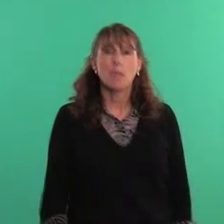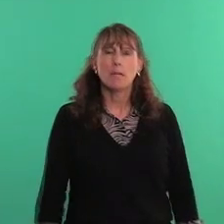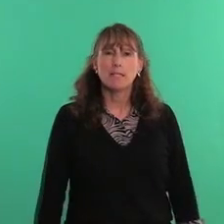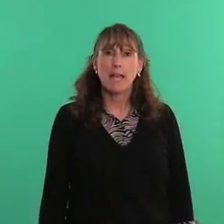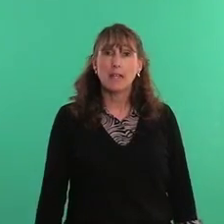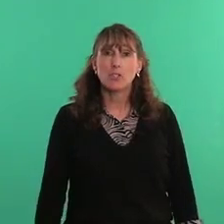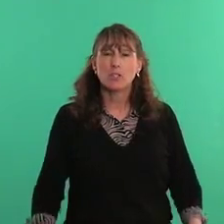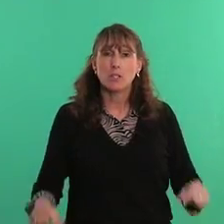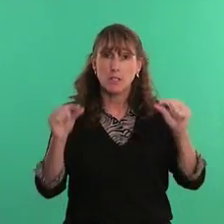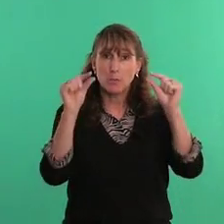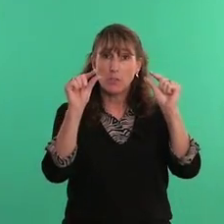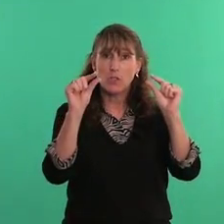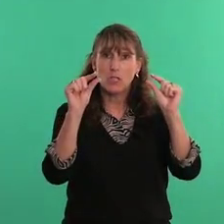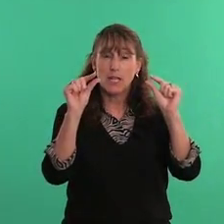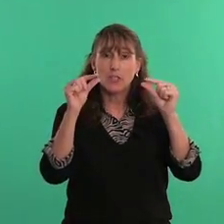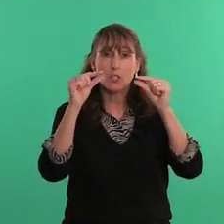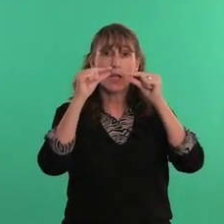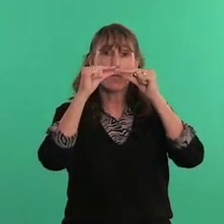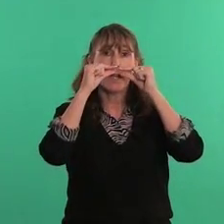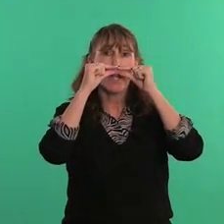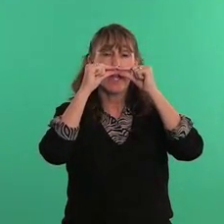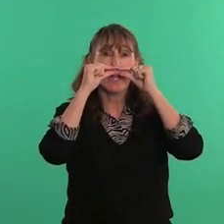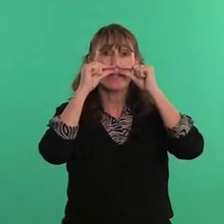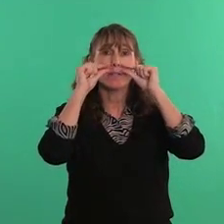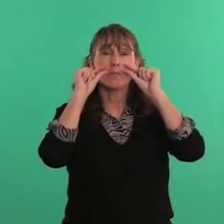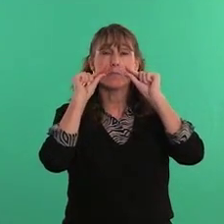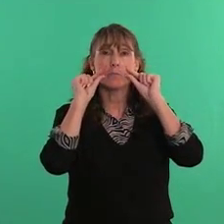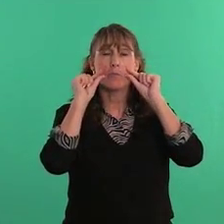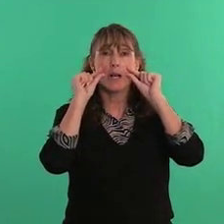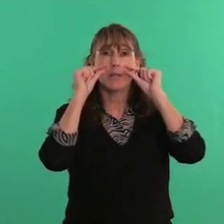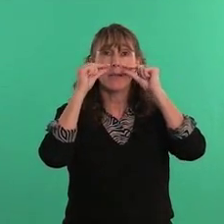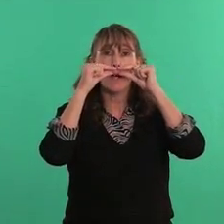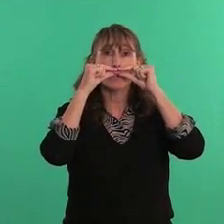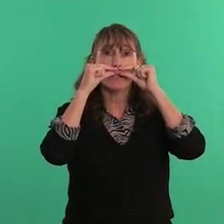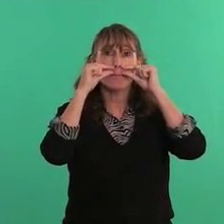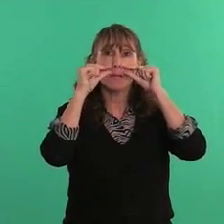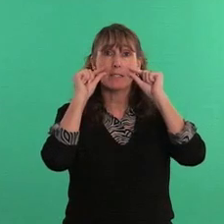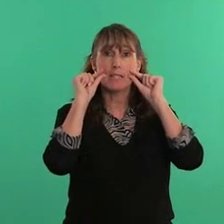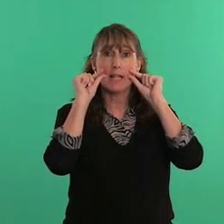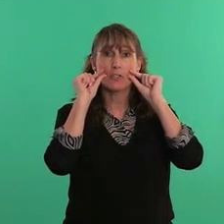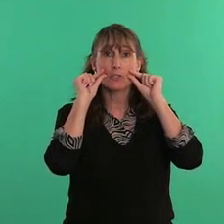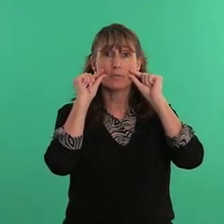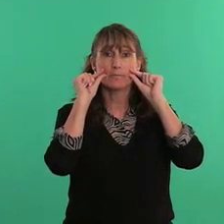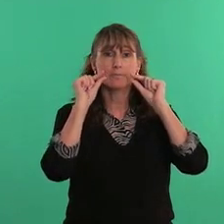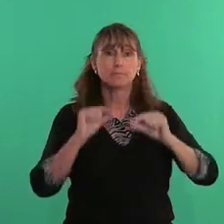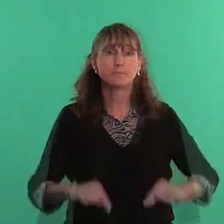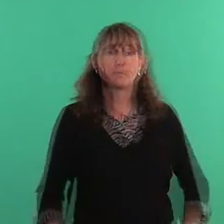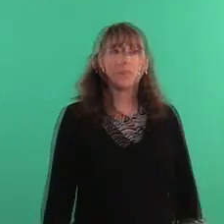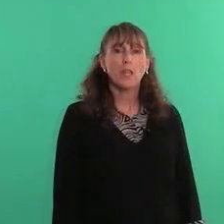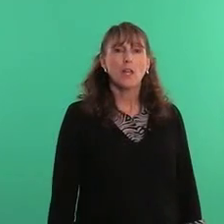mustache is with the G handshape and [um] outline the mustache